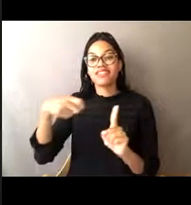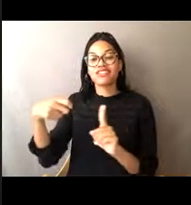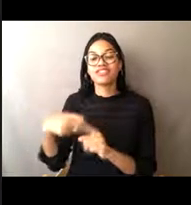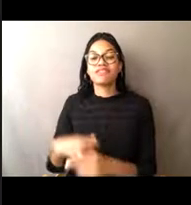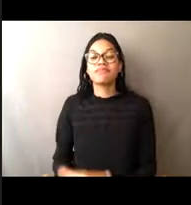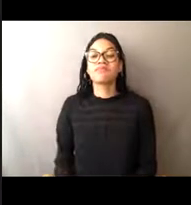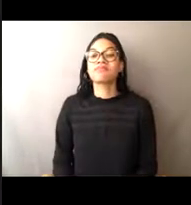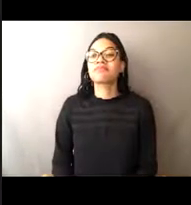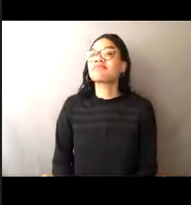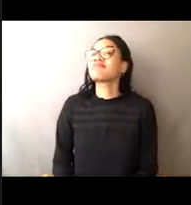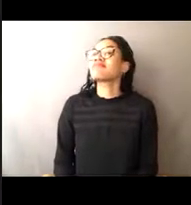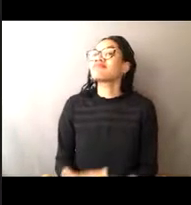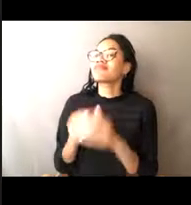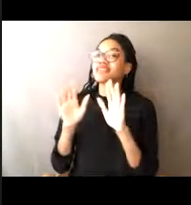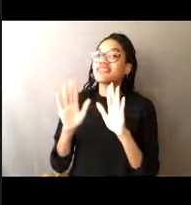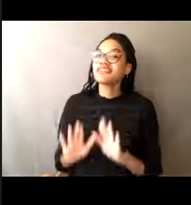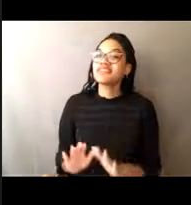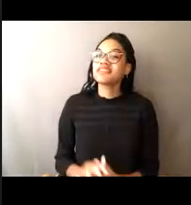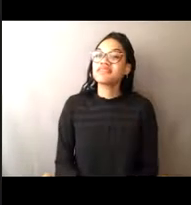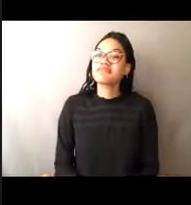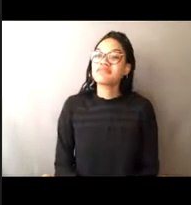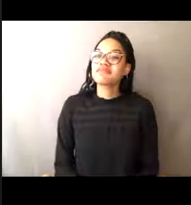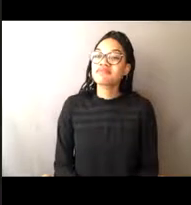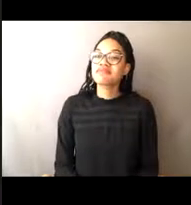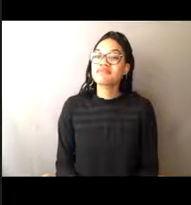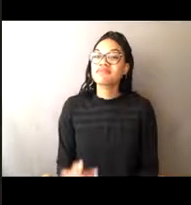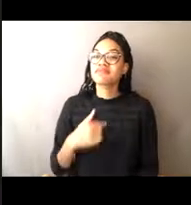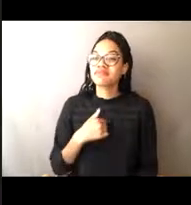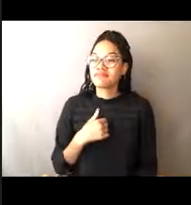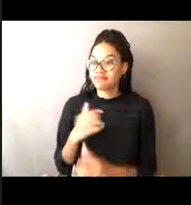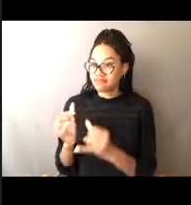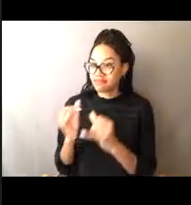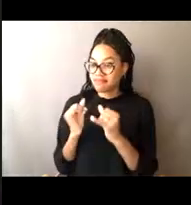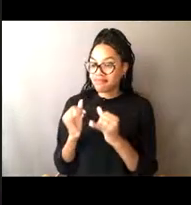Excellent, I too agree with those who were saying salmon.